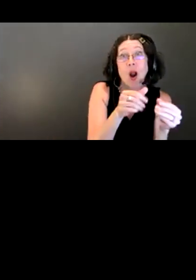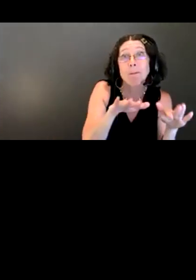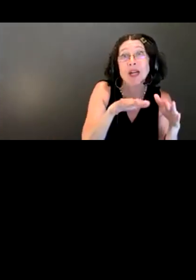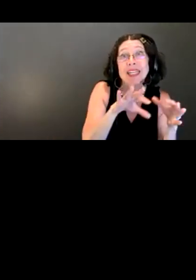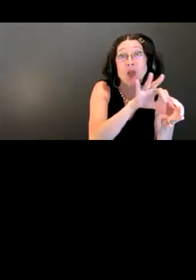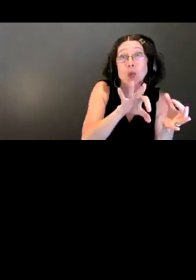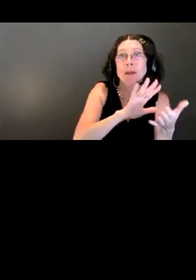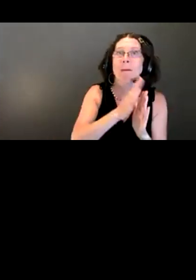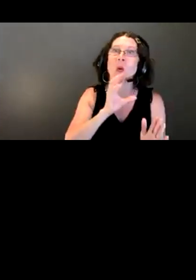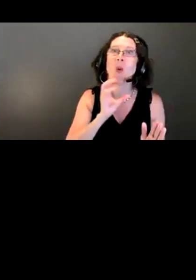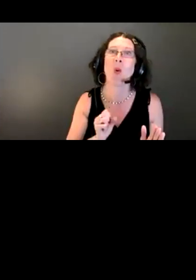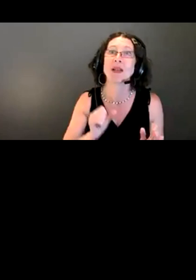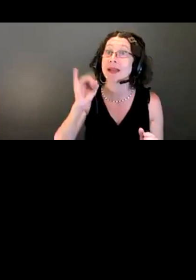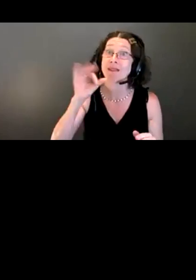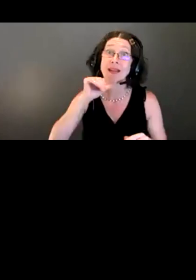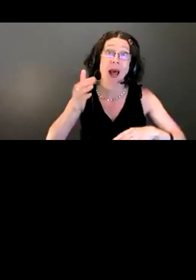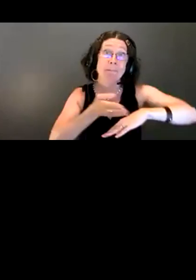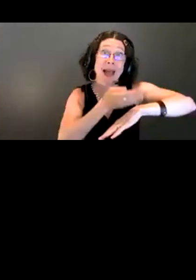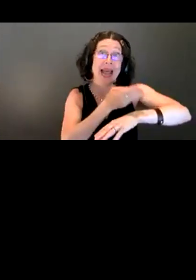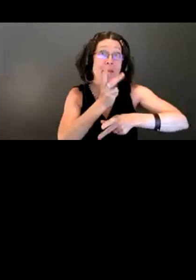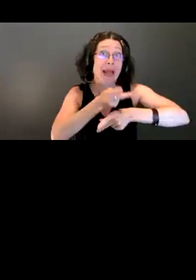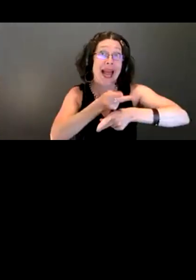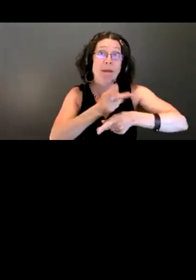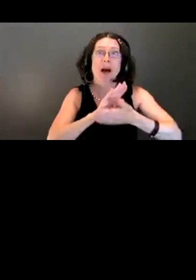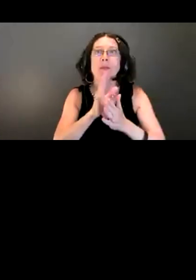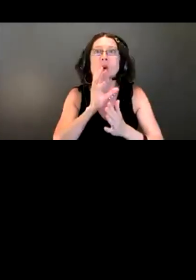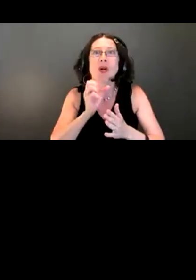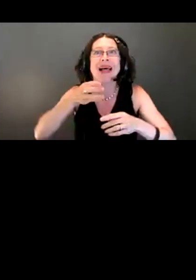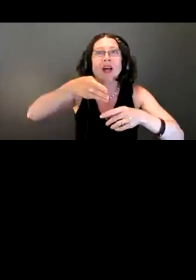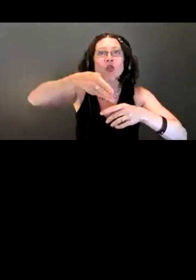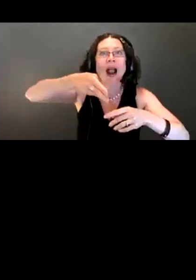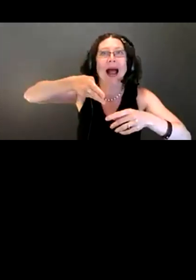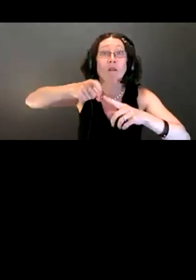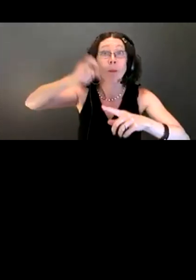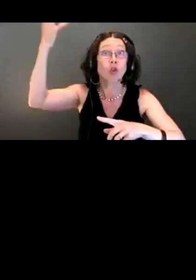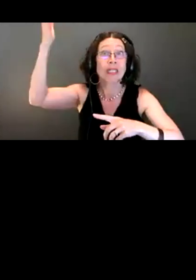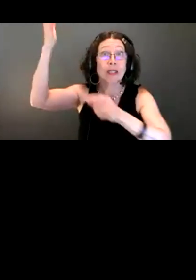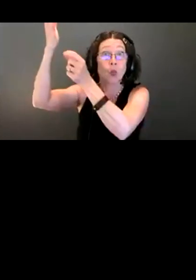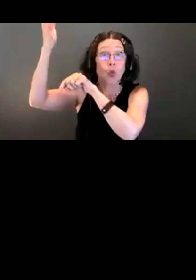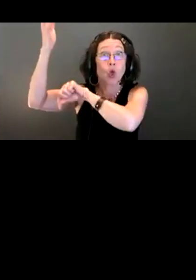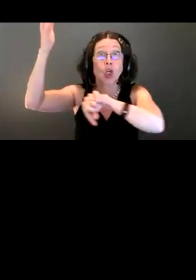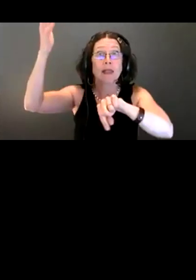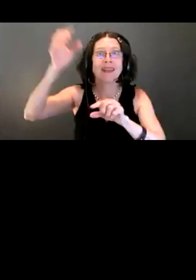They get cracks or tree roots get in. Then when it rains, ground water gets in the sewer and adds flow